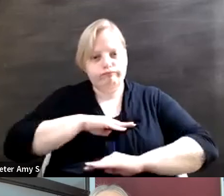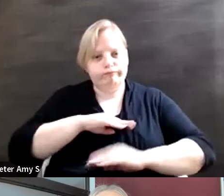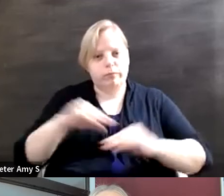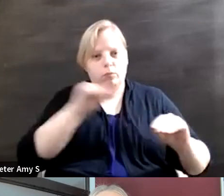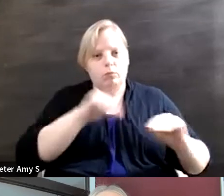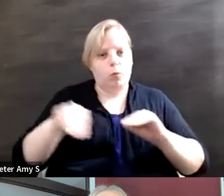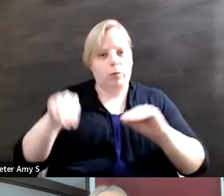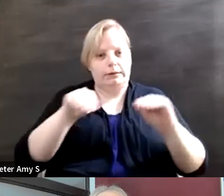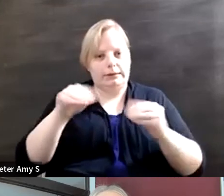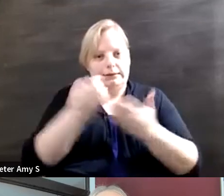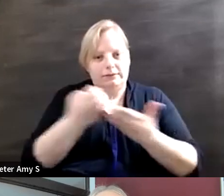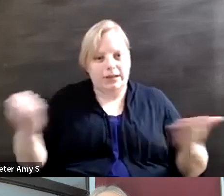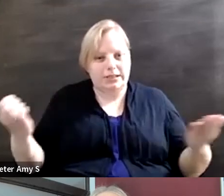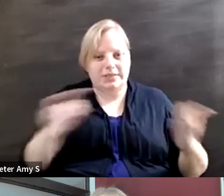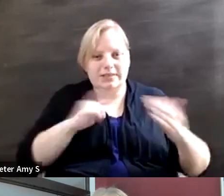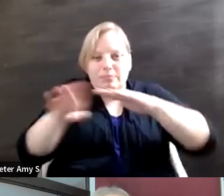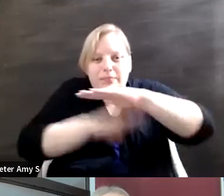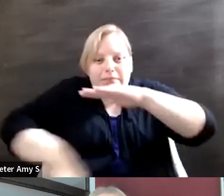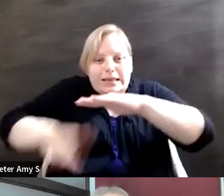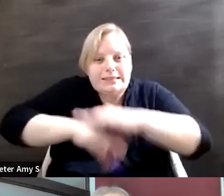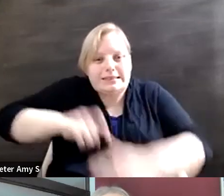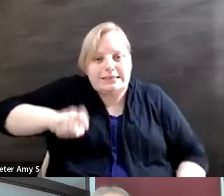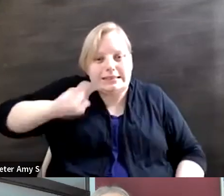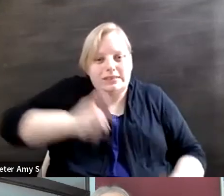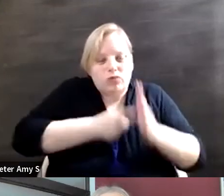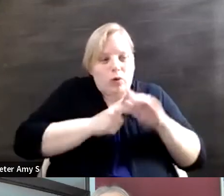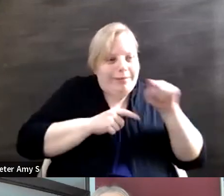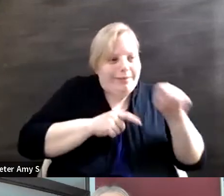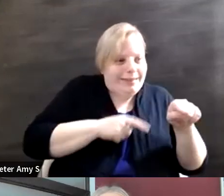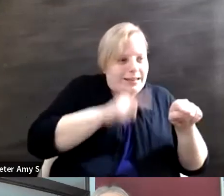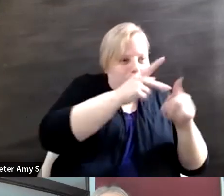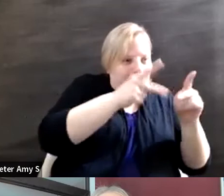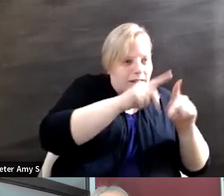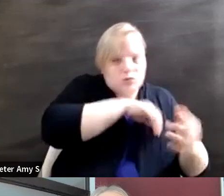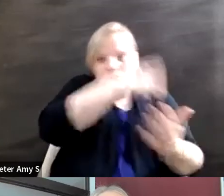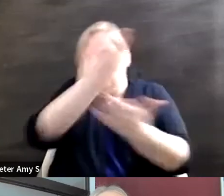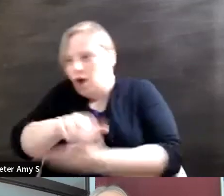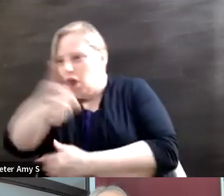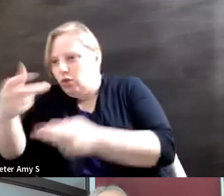the fundamental means of getting from point a to point b is so minimal and so it's it's just one of